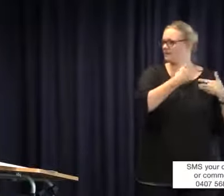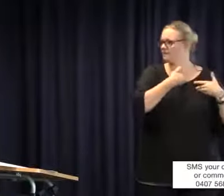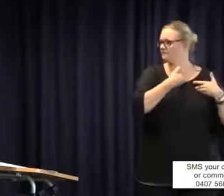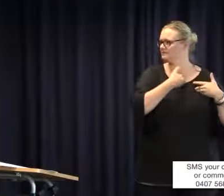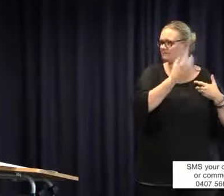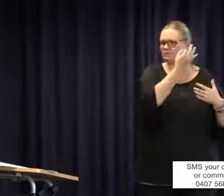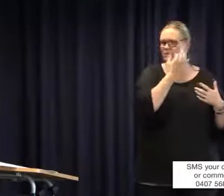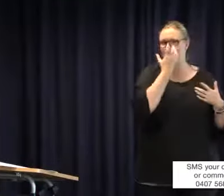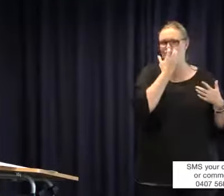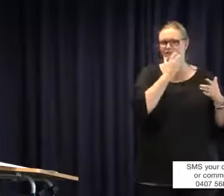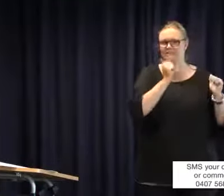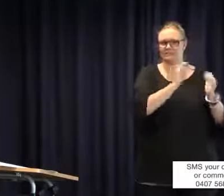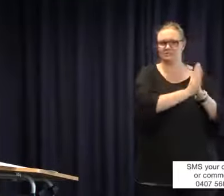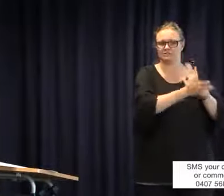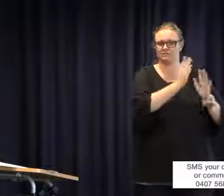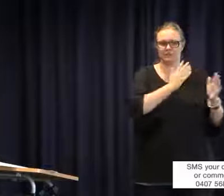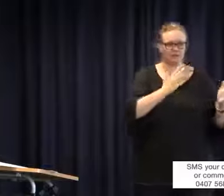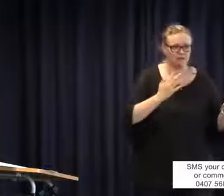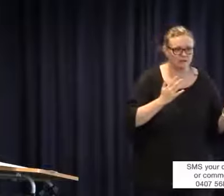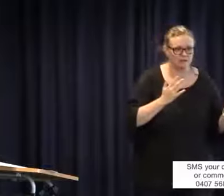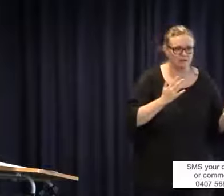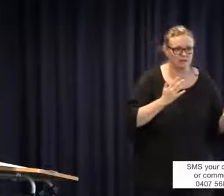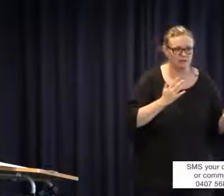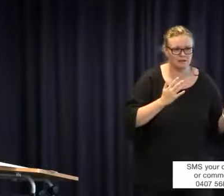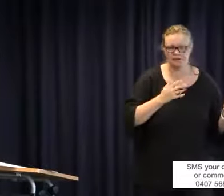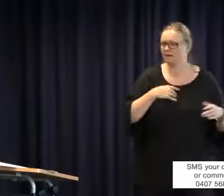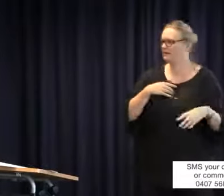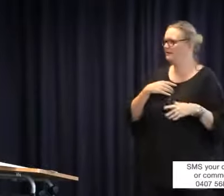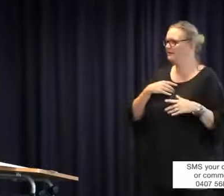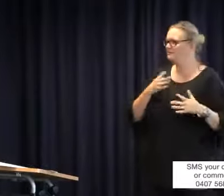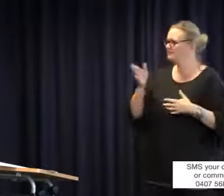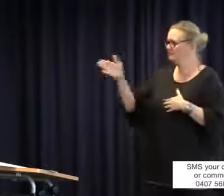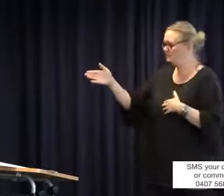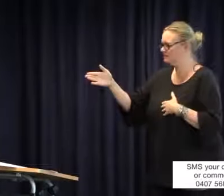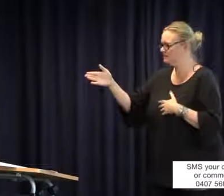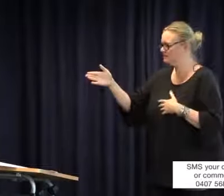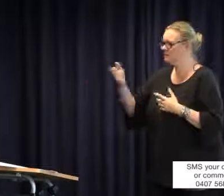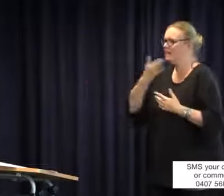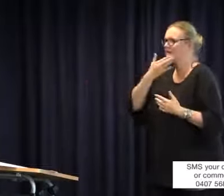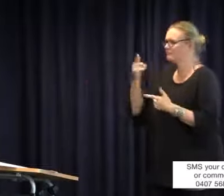Auslan I was not provided with travel funding. The travel funding had ceased, which forced